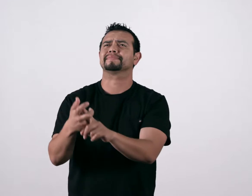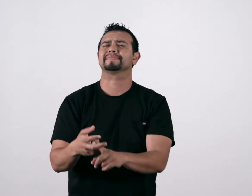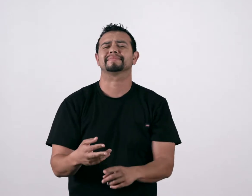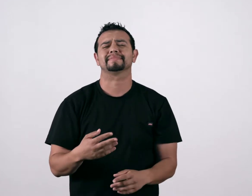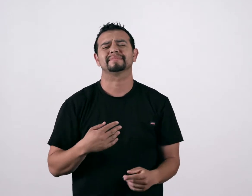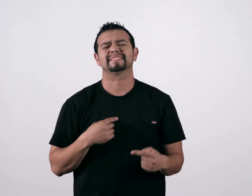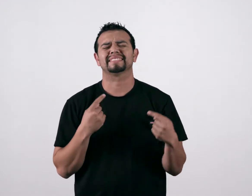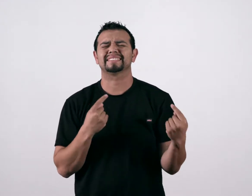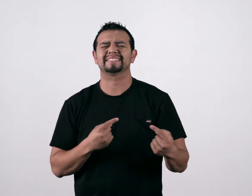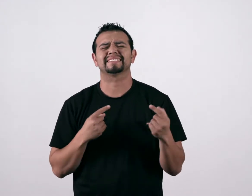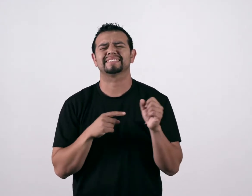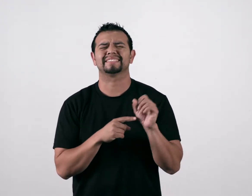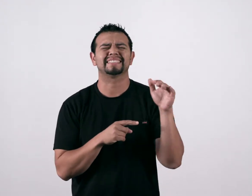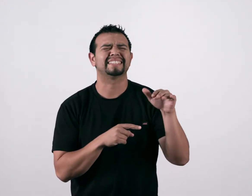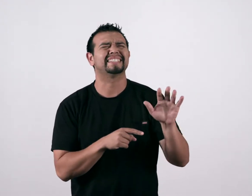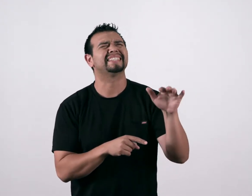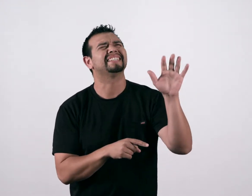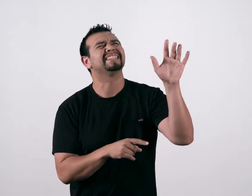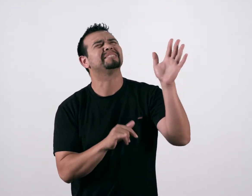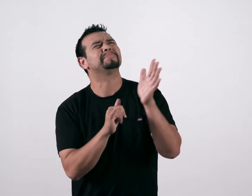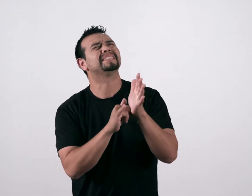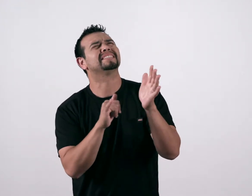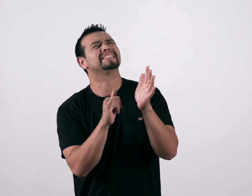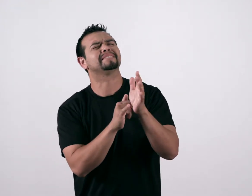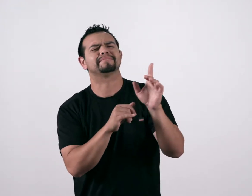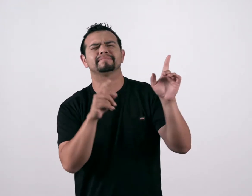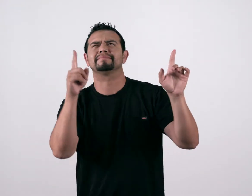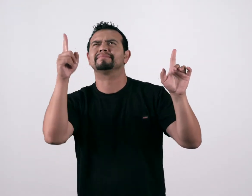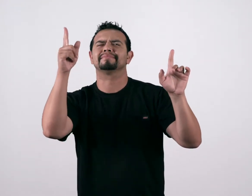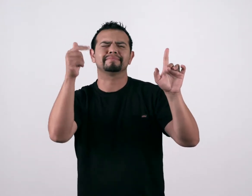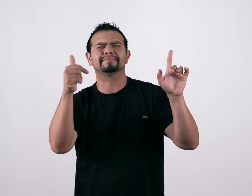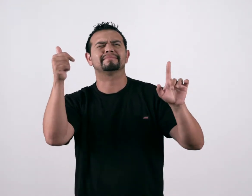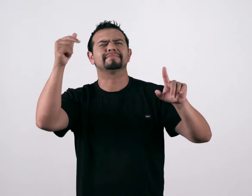No mountain higher